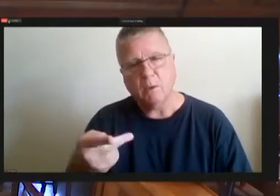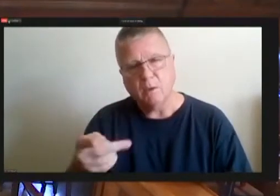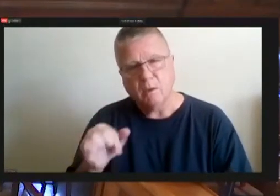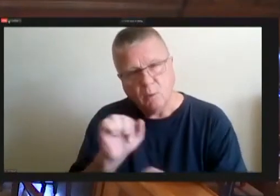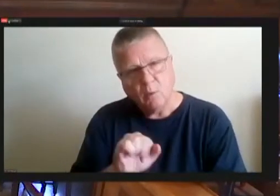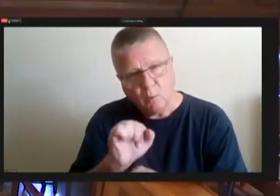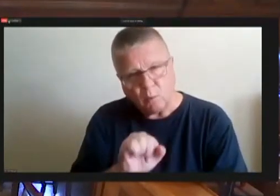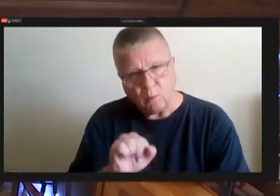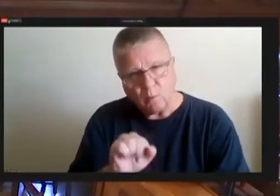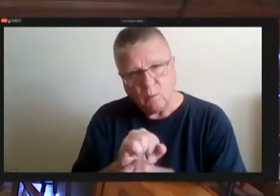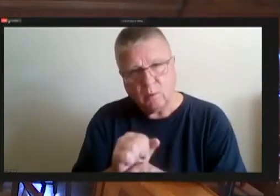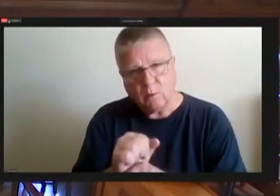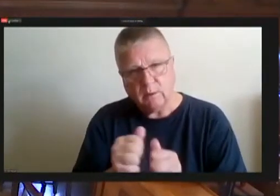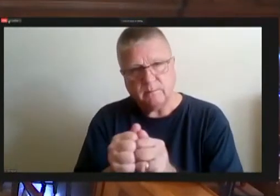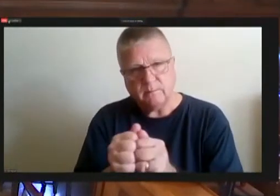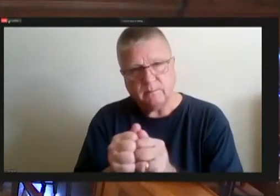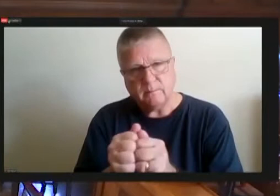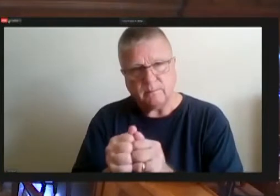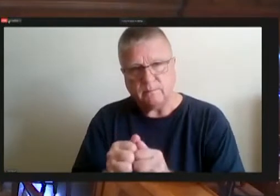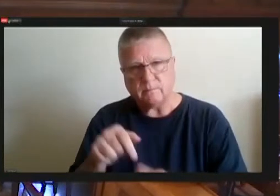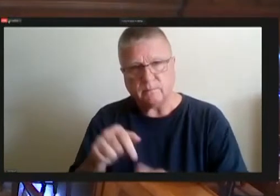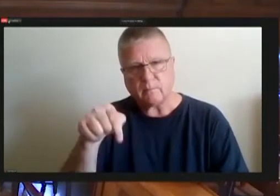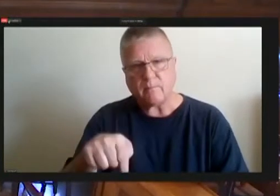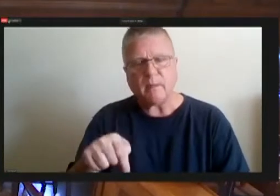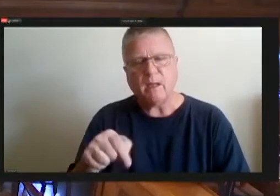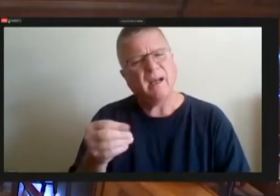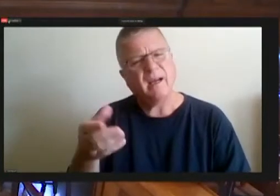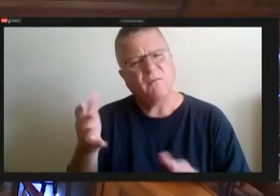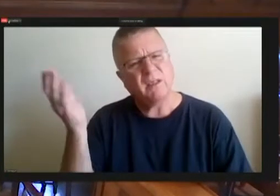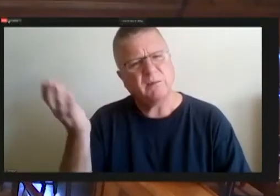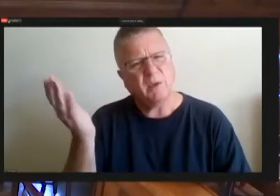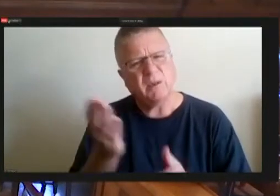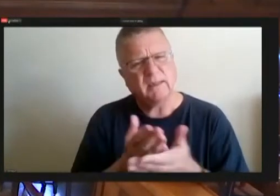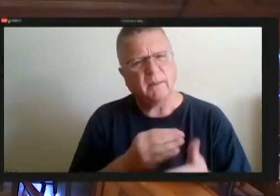And I know I spoke to some members that, you know, might not be sure about moving this